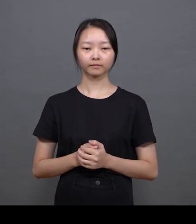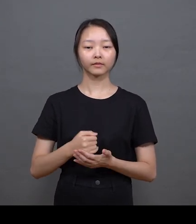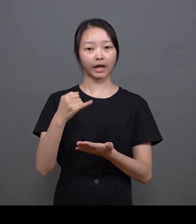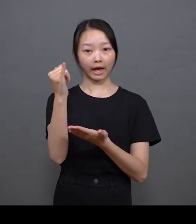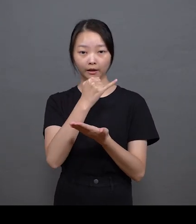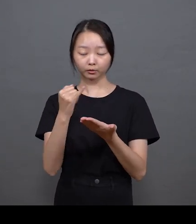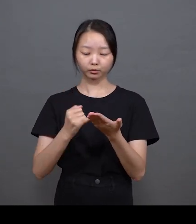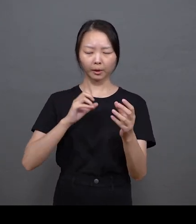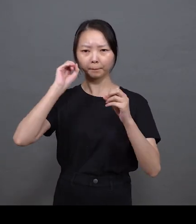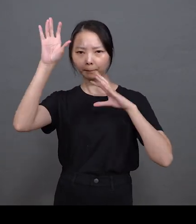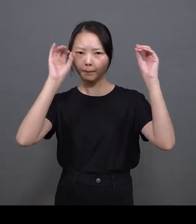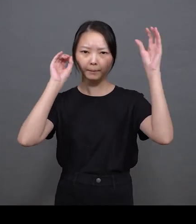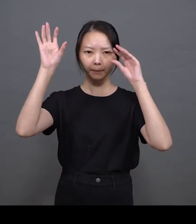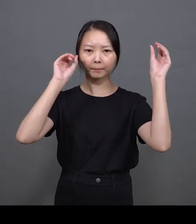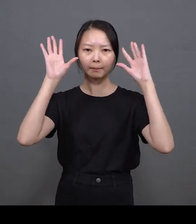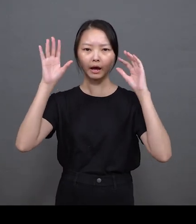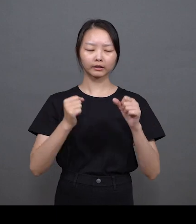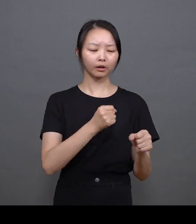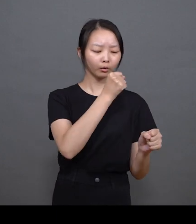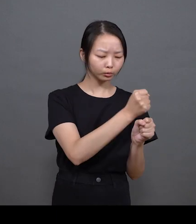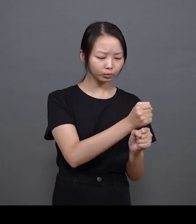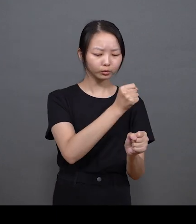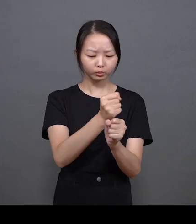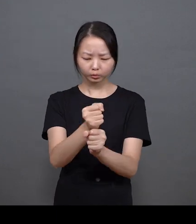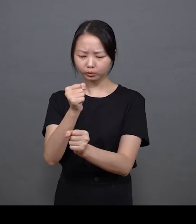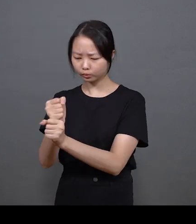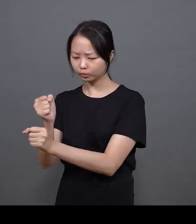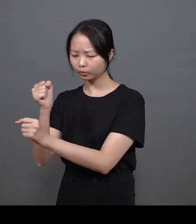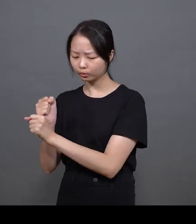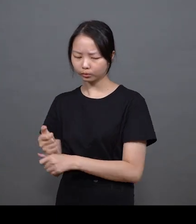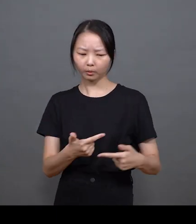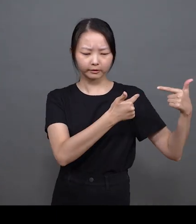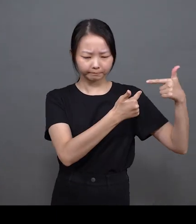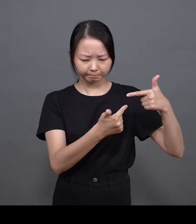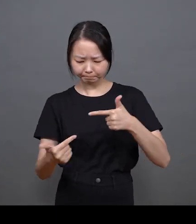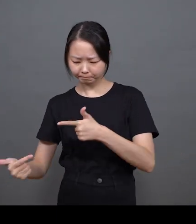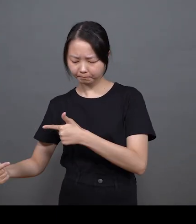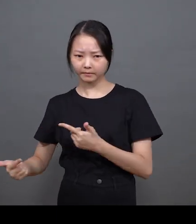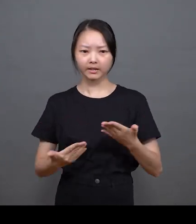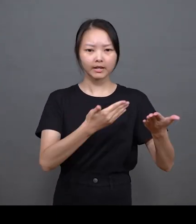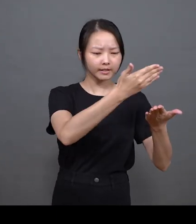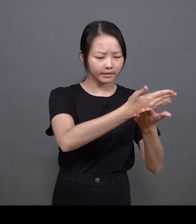The crux of art creation lies in making constant efforts